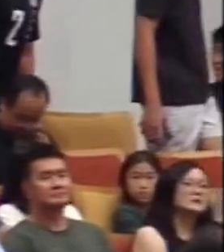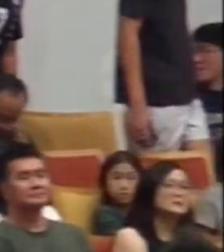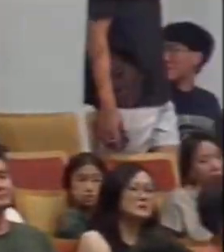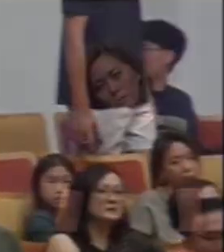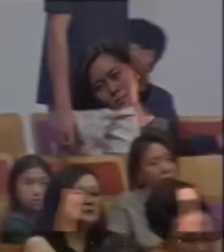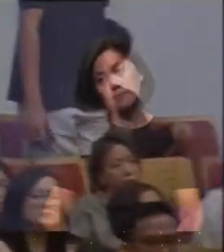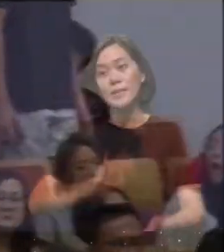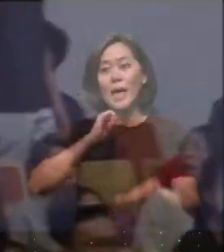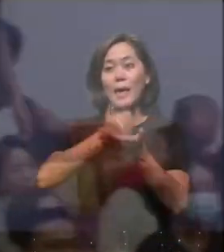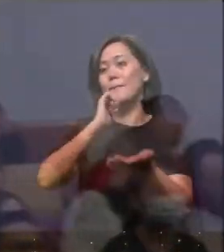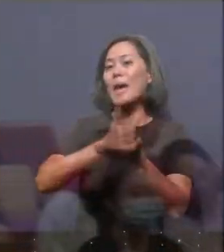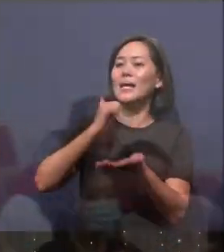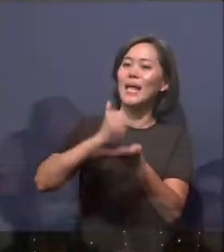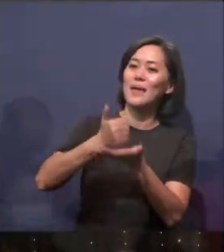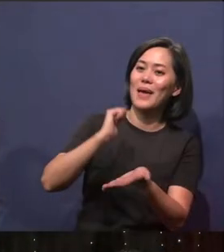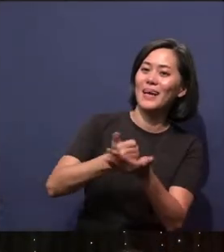Amen, amen, amen.